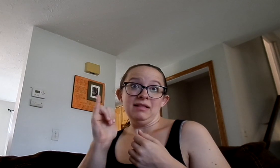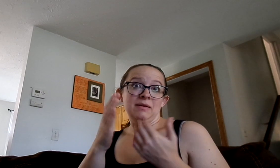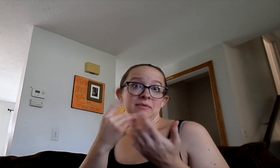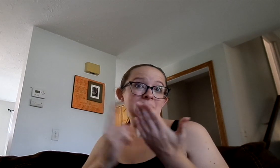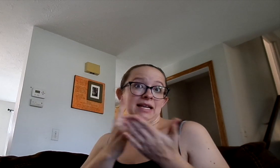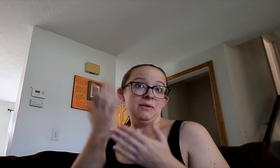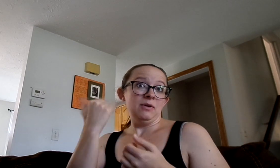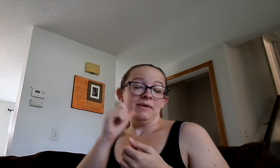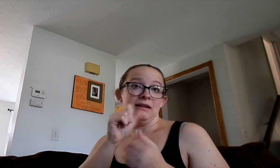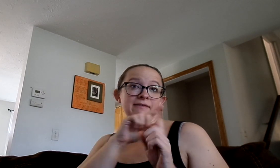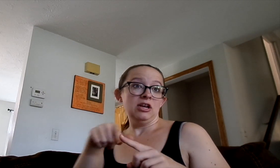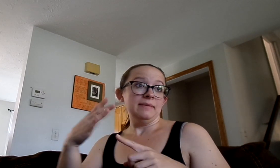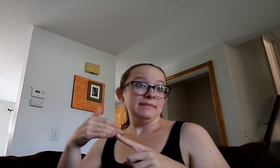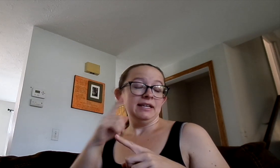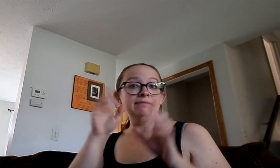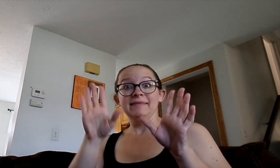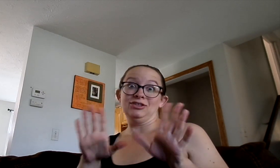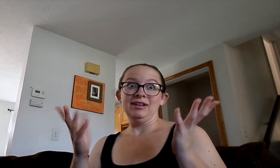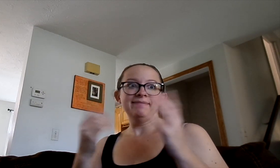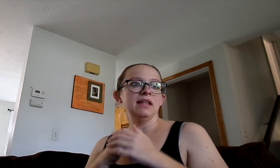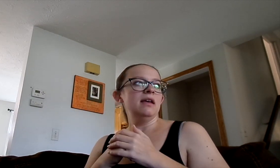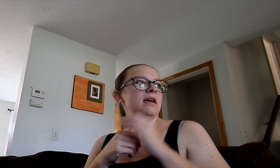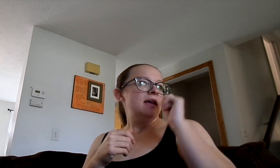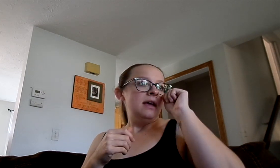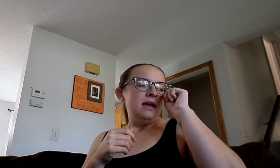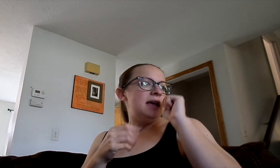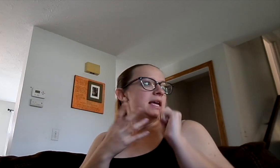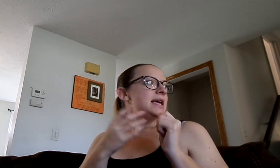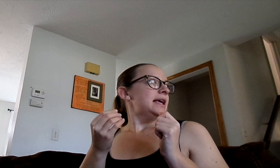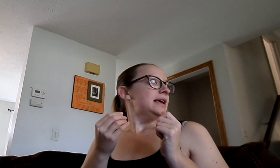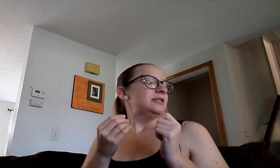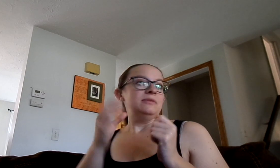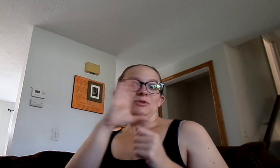So I called almost an hour ago and he hasn't come yet which is great.